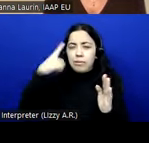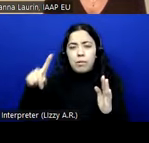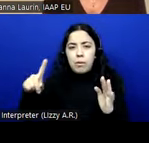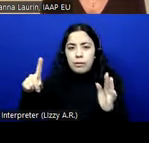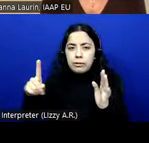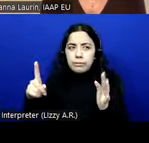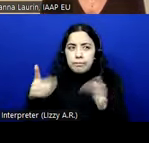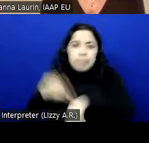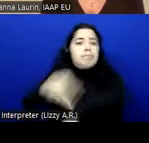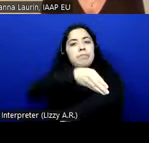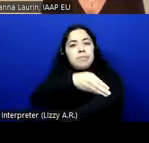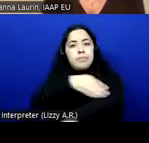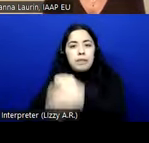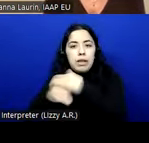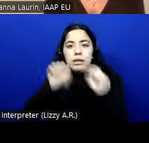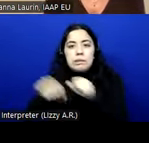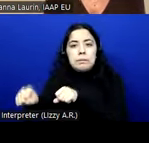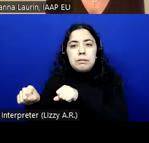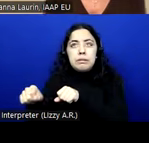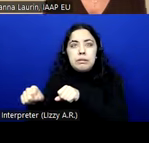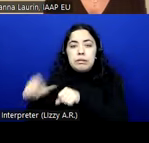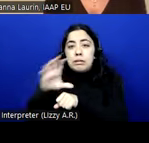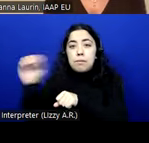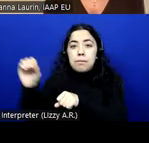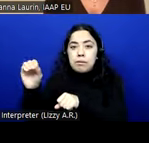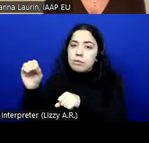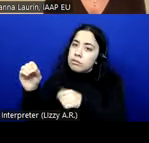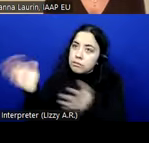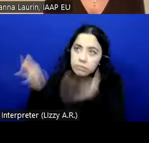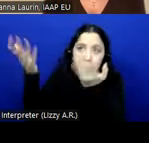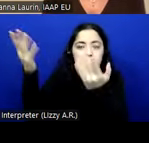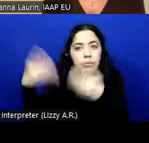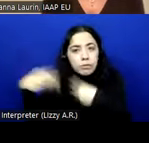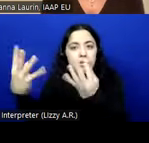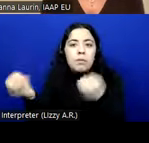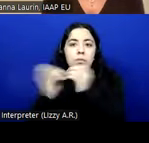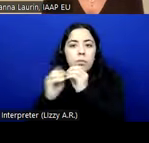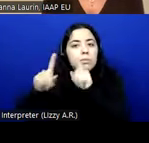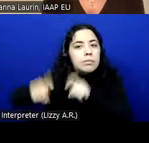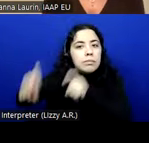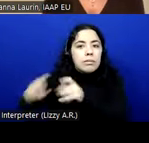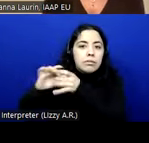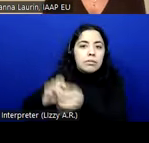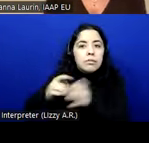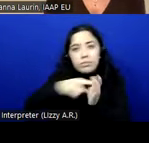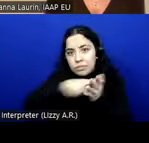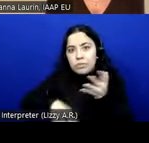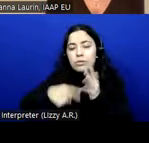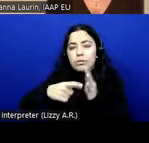accessibility companies to provide more testing on these requirements. Because in some Member States